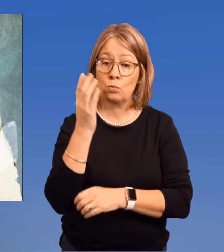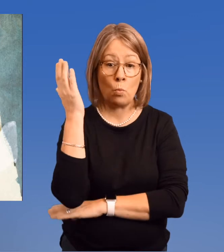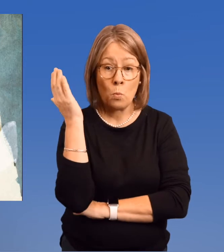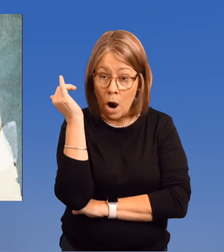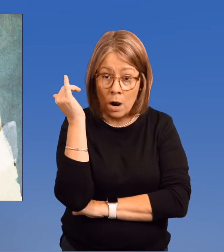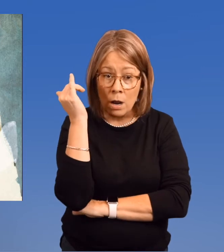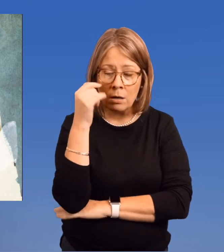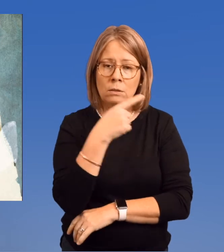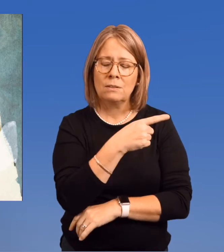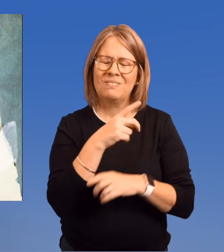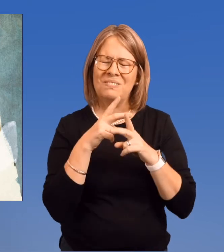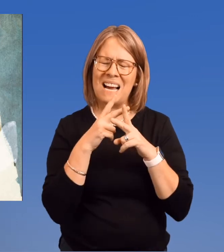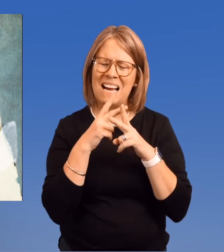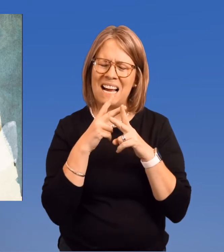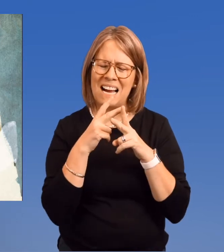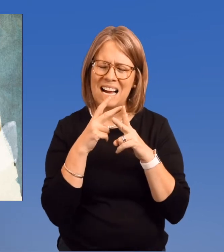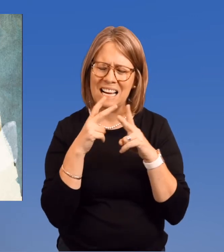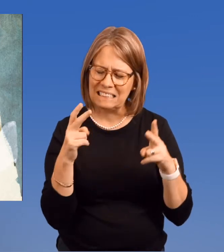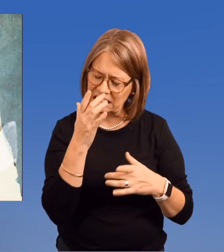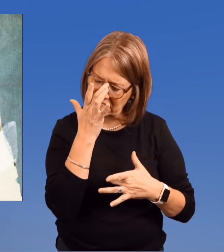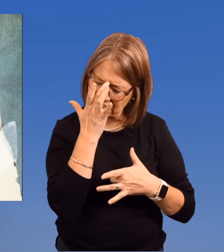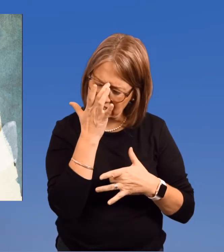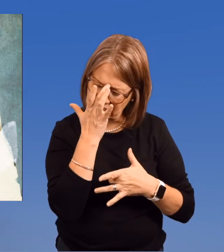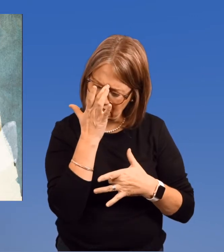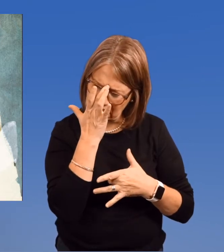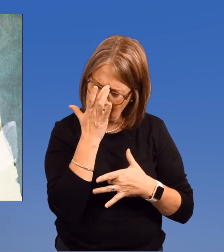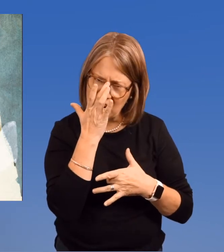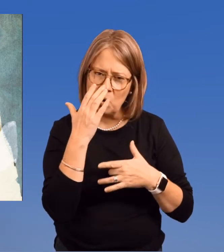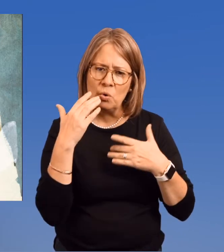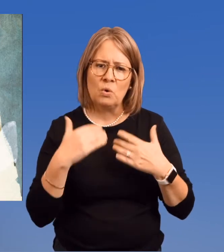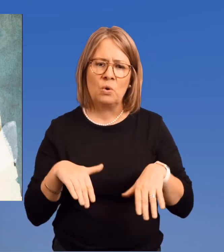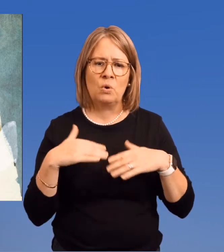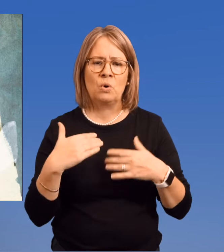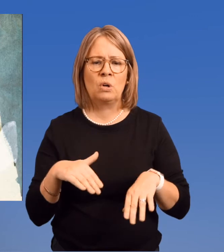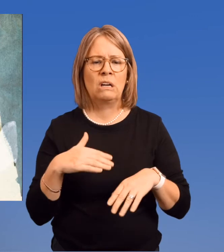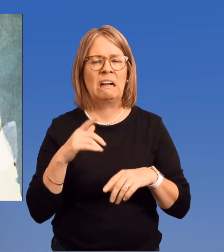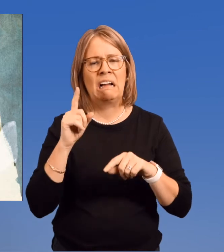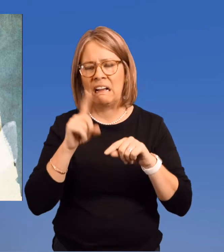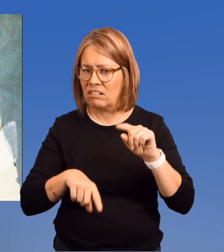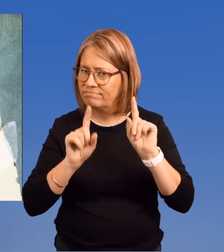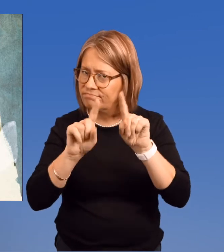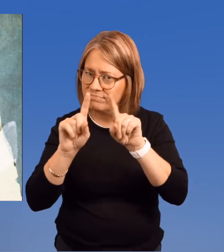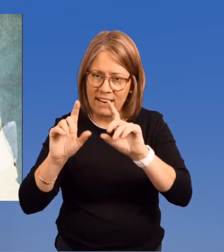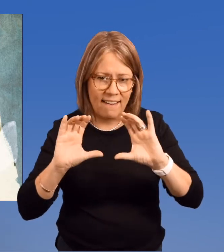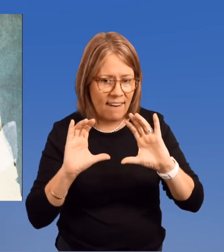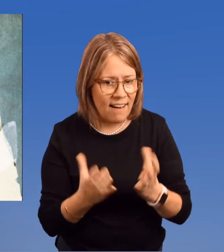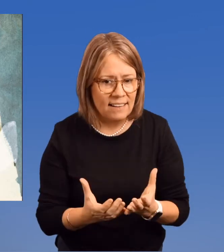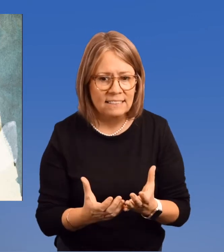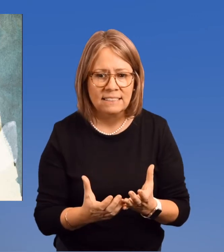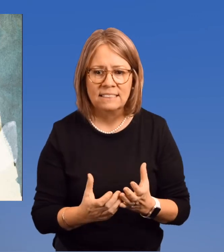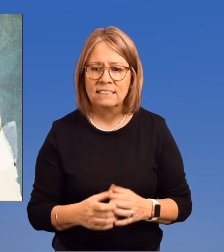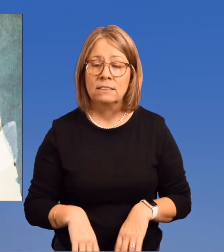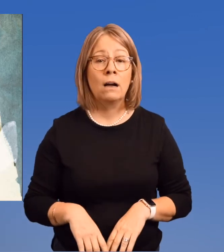He became gravely ill and was unable to attend classes.